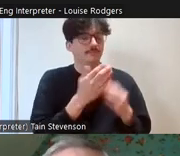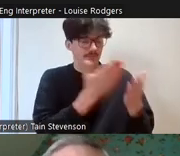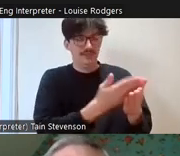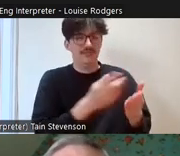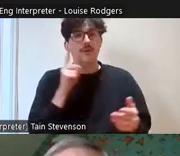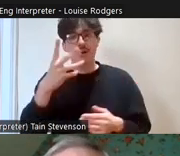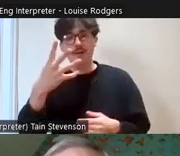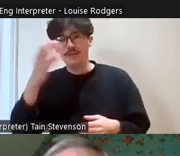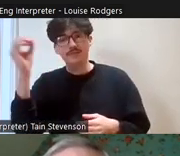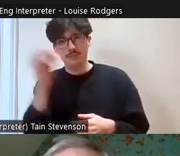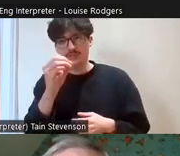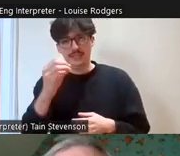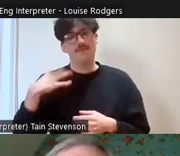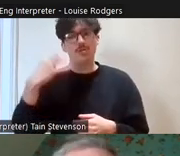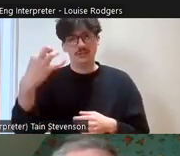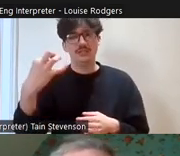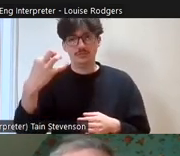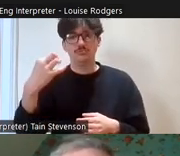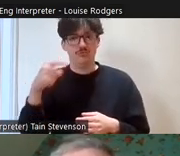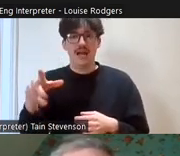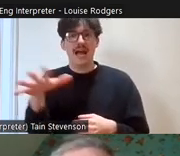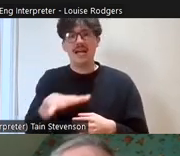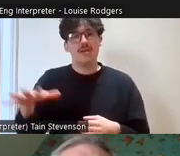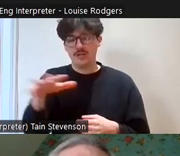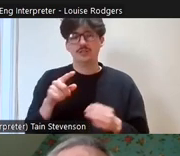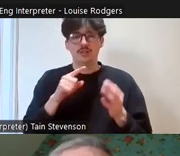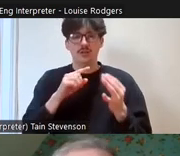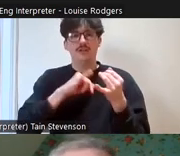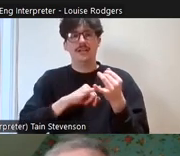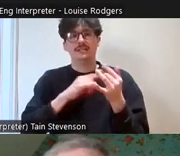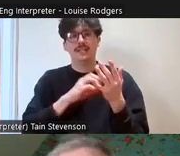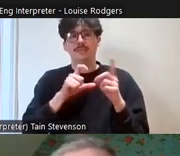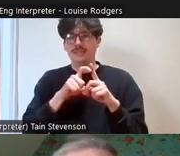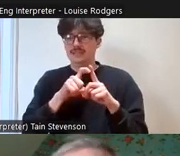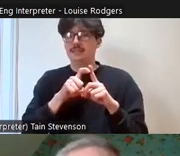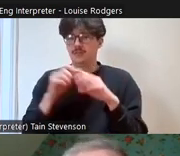obviously a greater number of volunteers in each of those areas and you can see there to list all